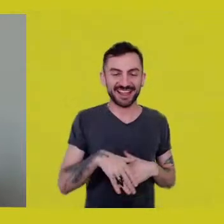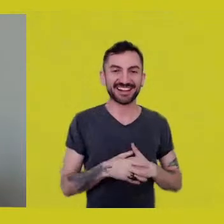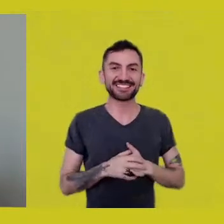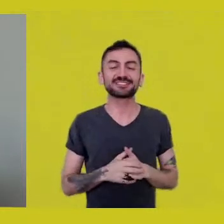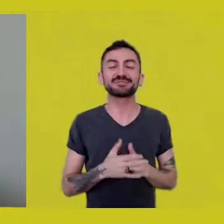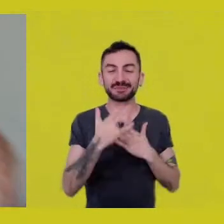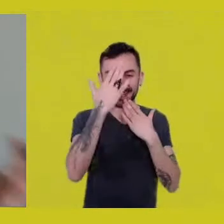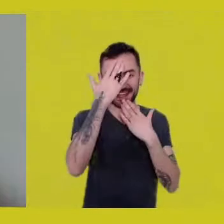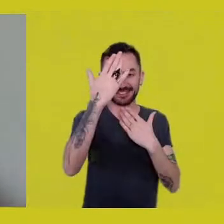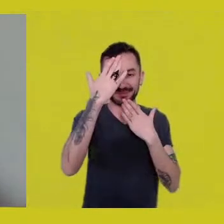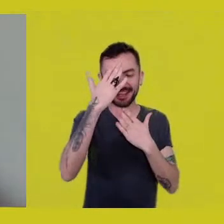Cheers.